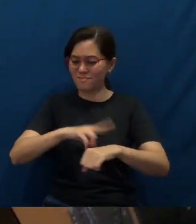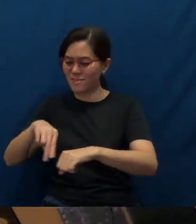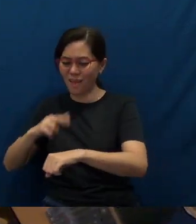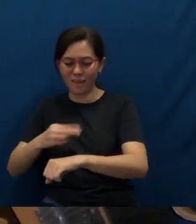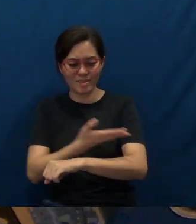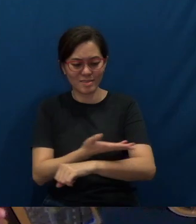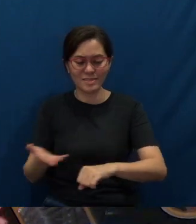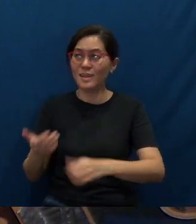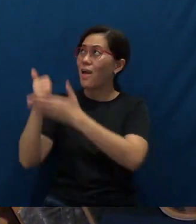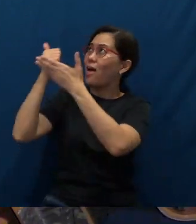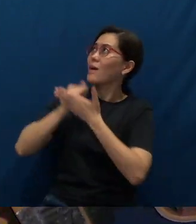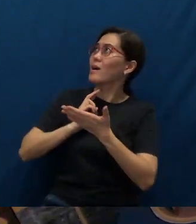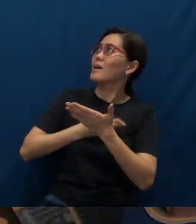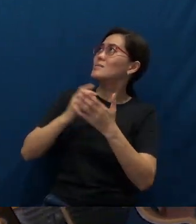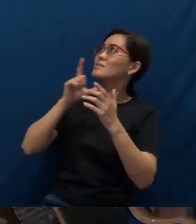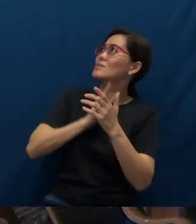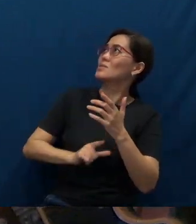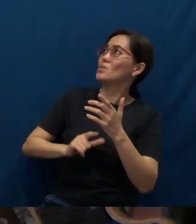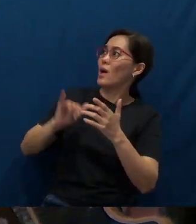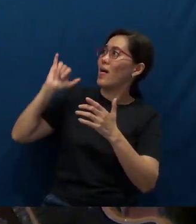So help us, Lord, to shine this light, and to